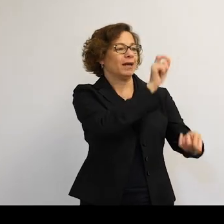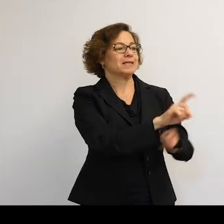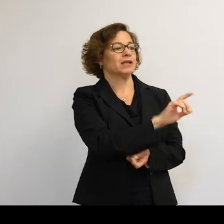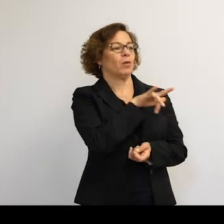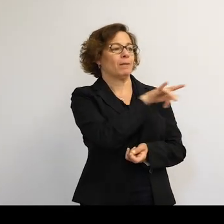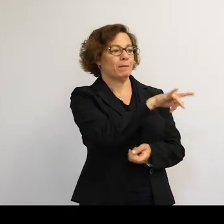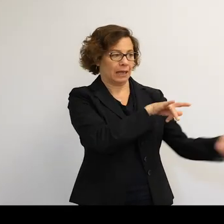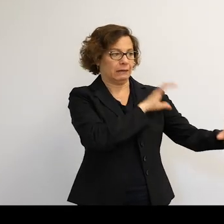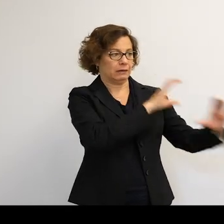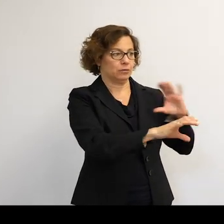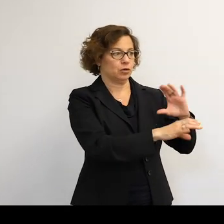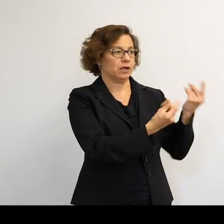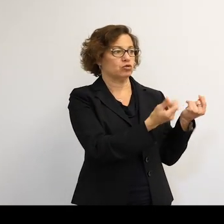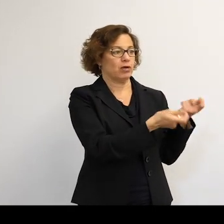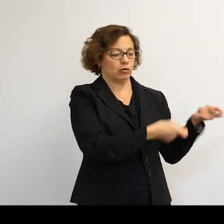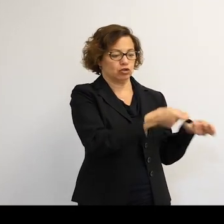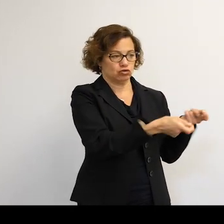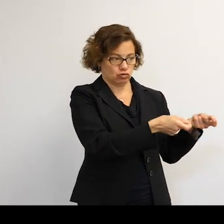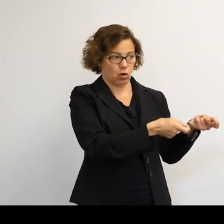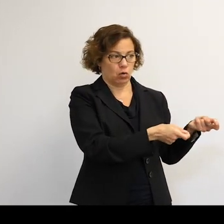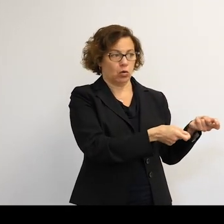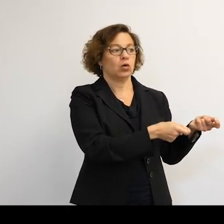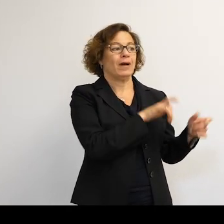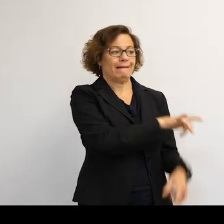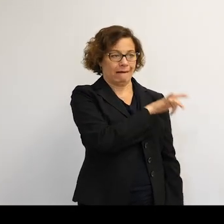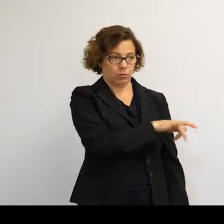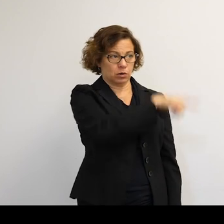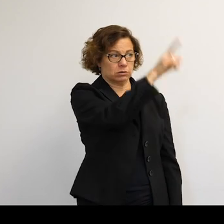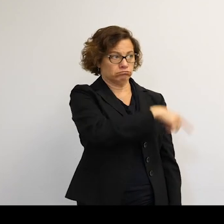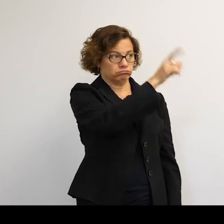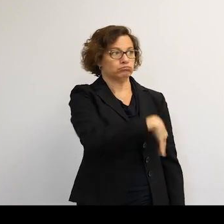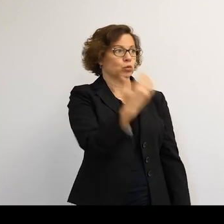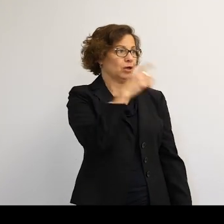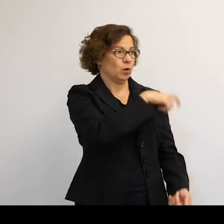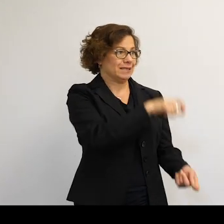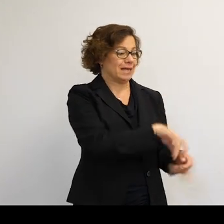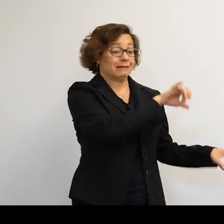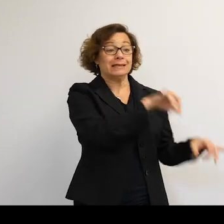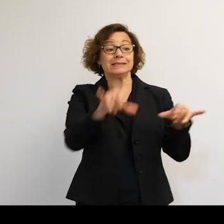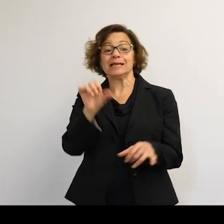and communicates with the ground control within their airports. It's not the case in orbit.